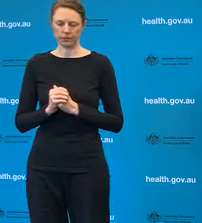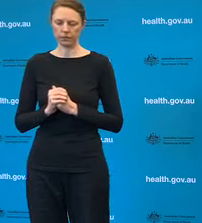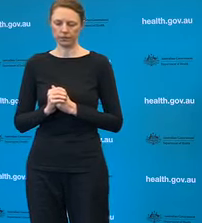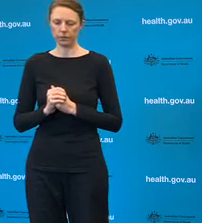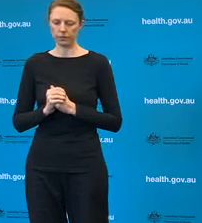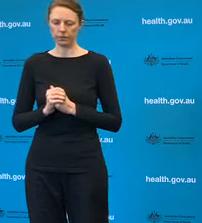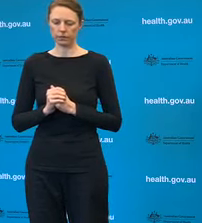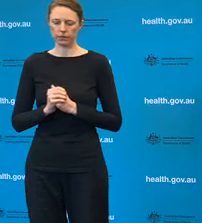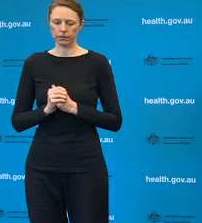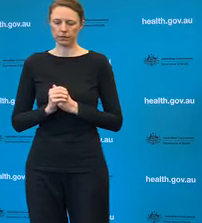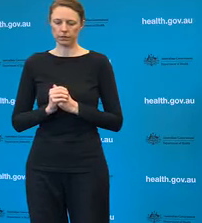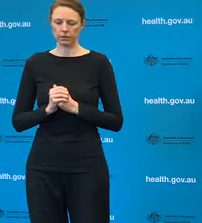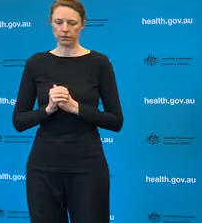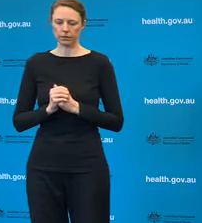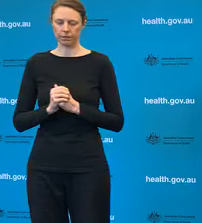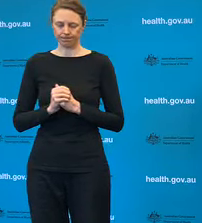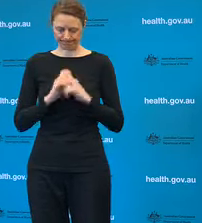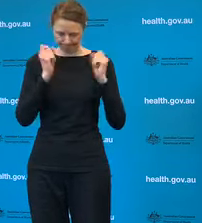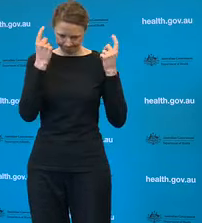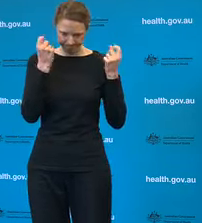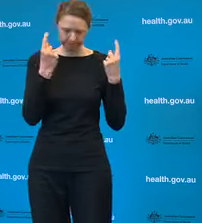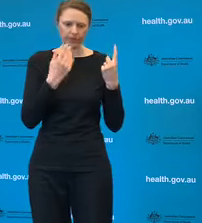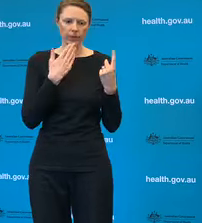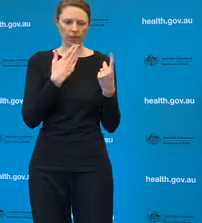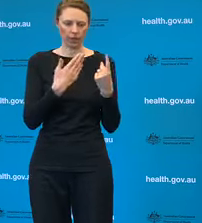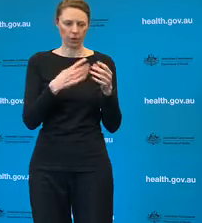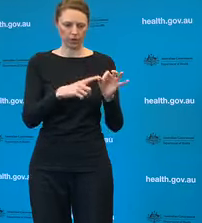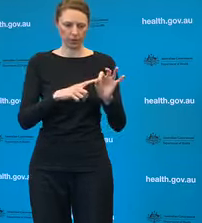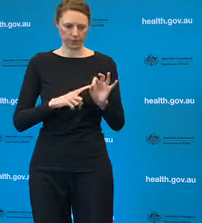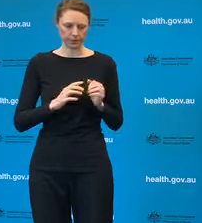I understand Josh. So at this stage there